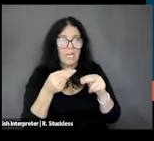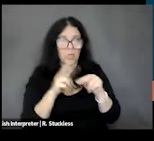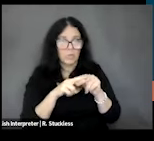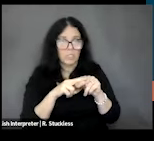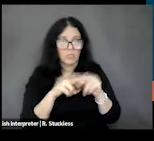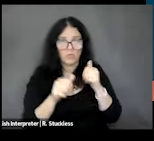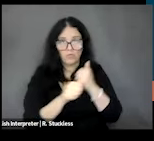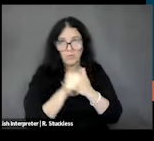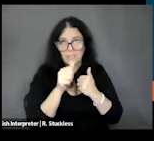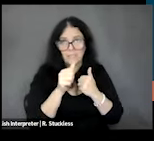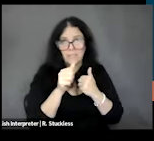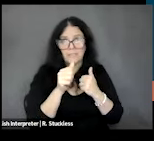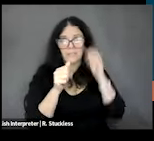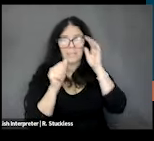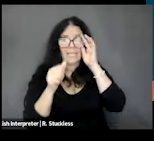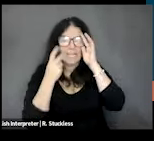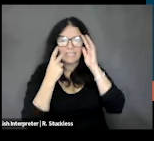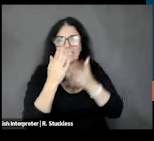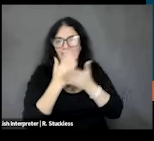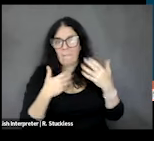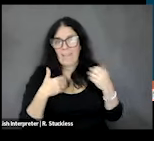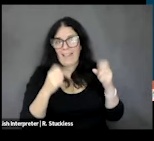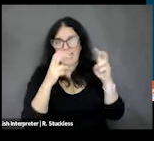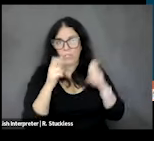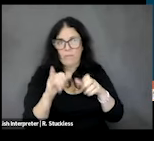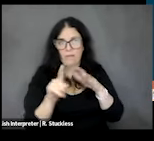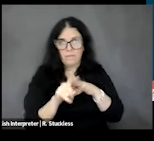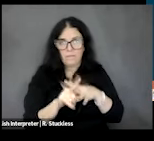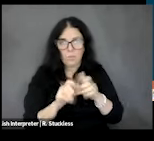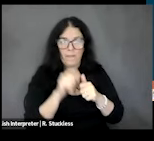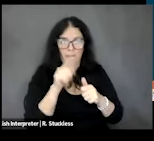and you can see some of the health issues here that are associated with food insecurity.